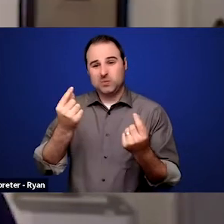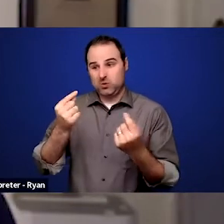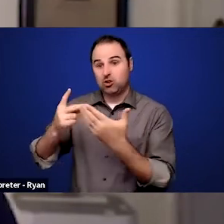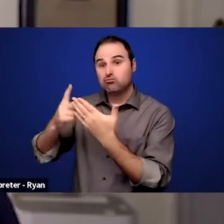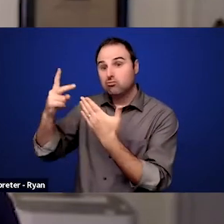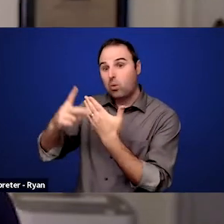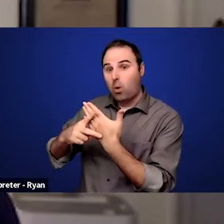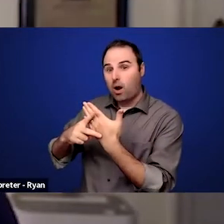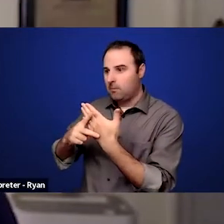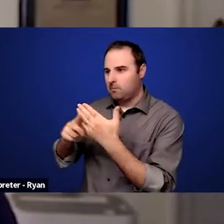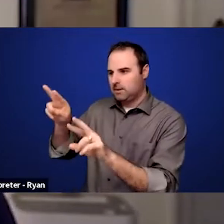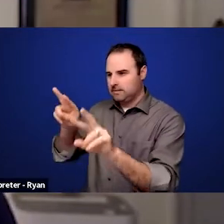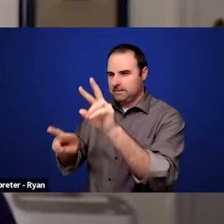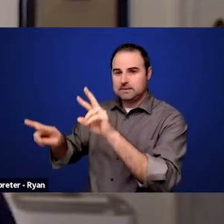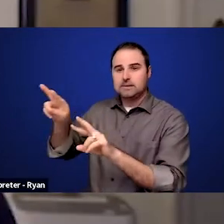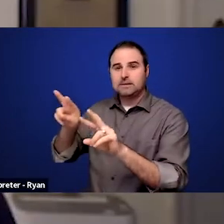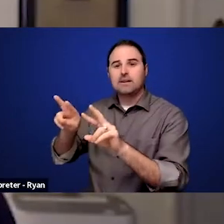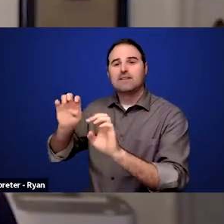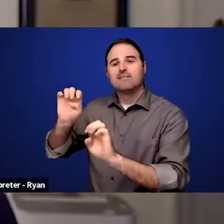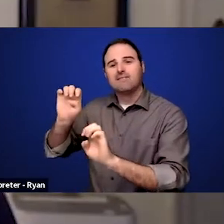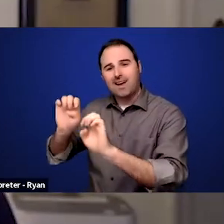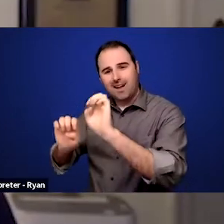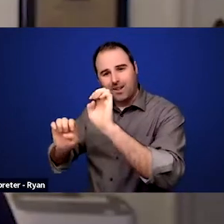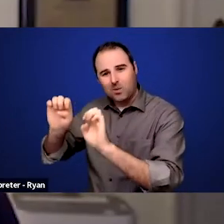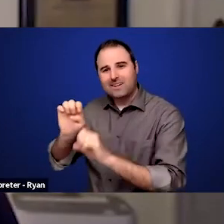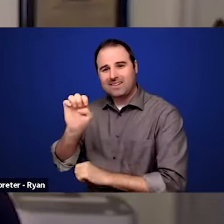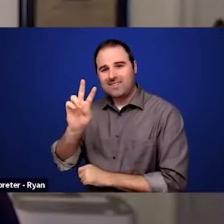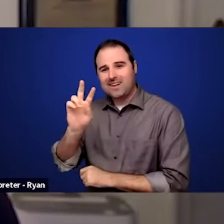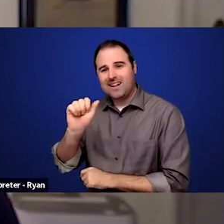that disabled individuals, including their staff,